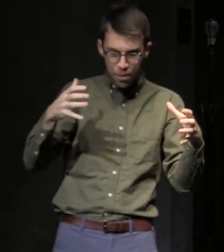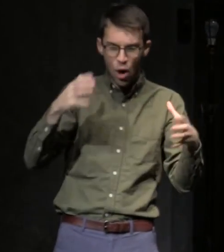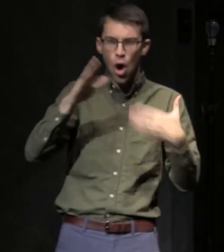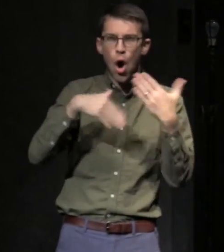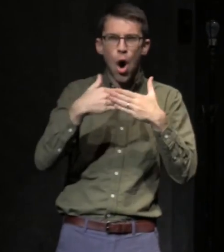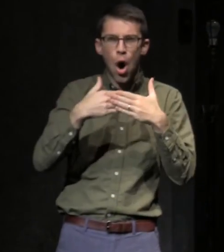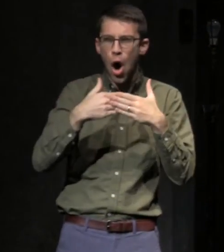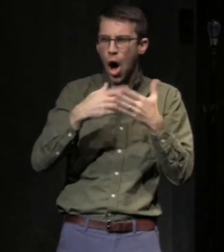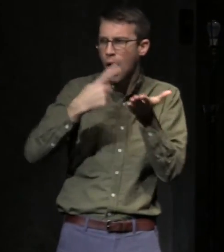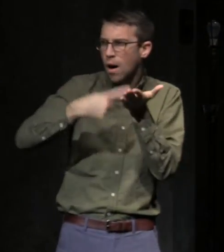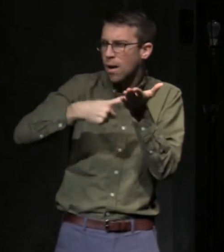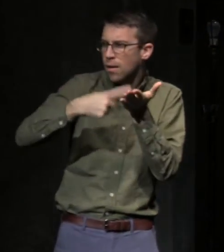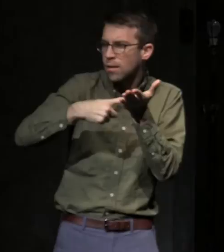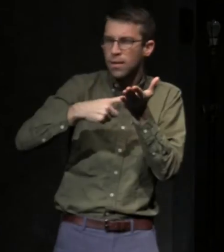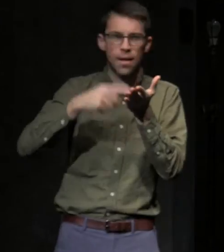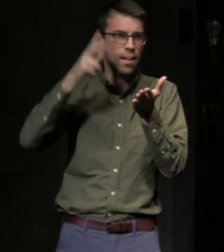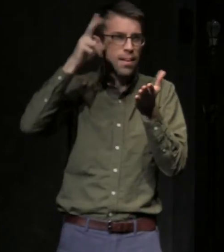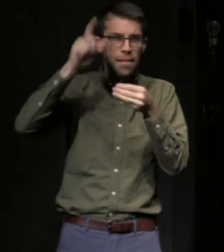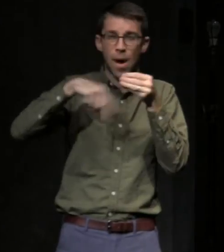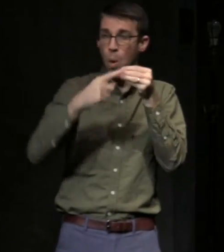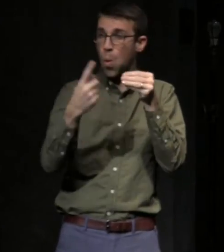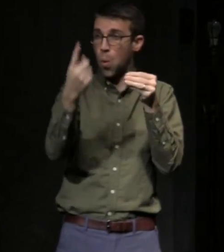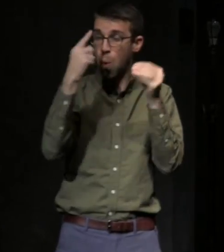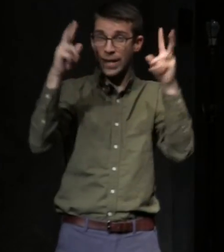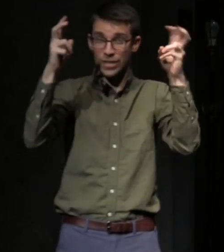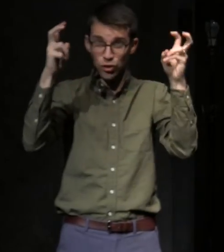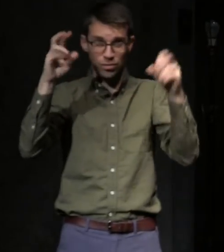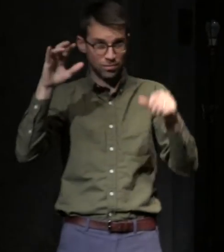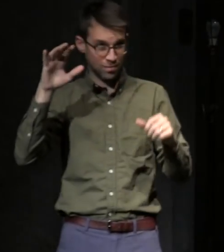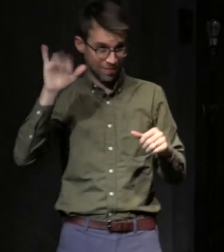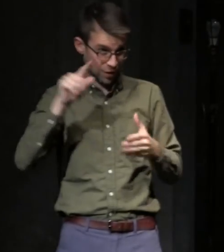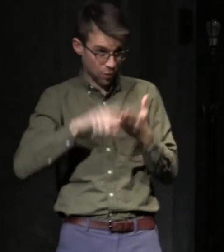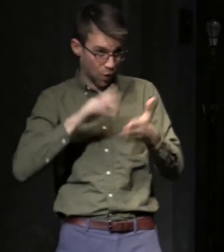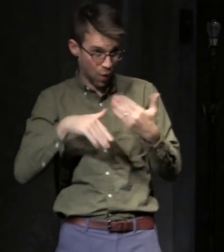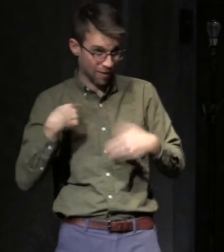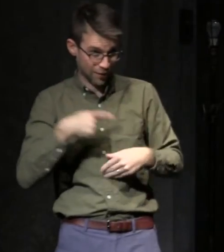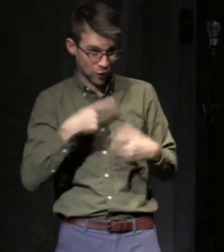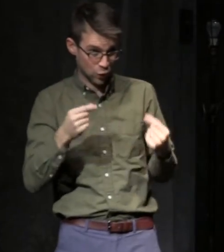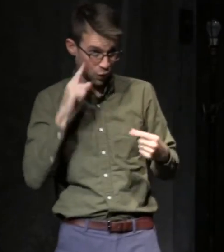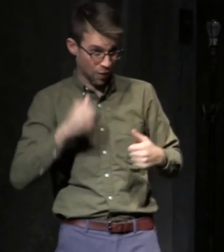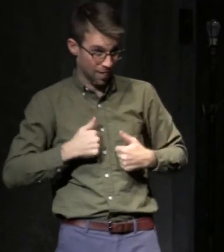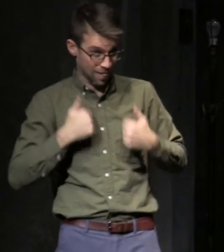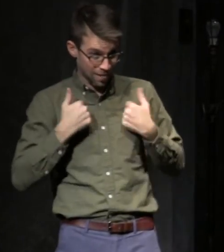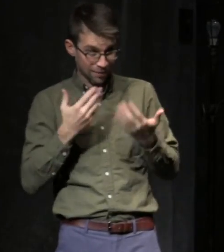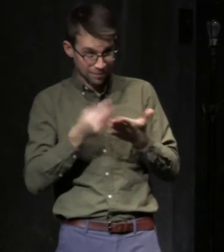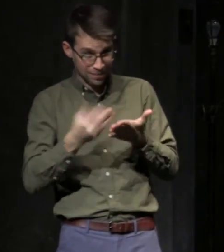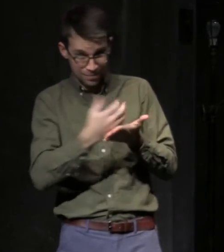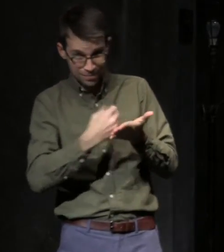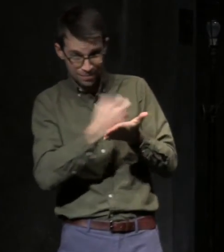issue, which is actually what we all do for a living, lit the fuse on a conversation about a topic